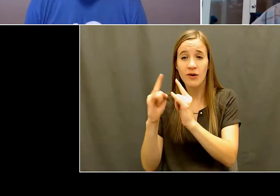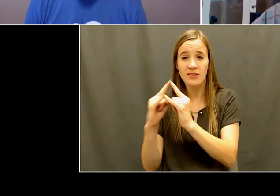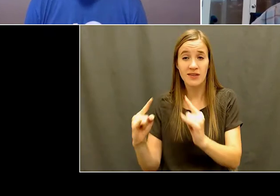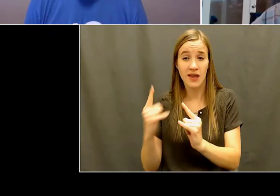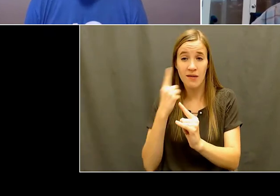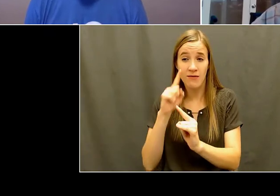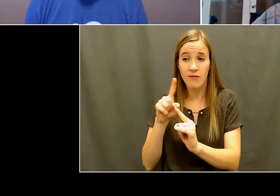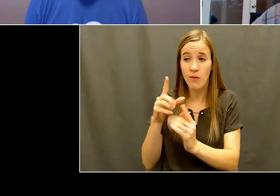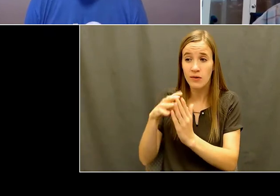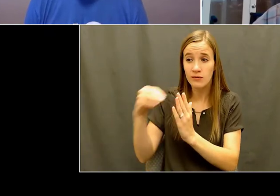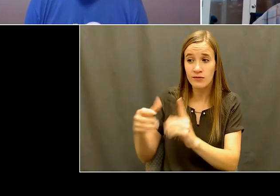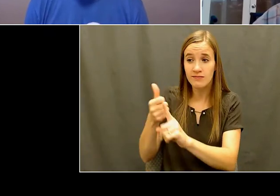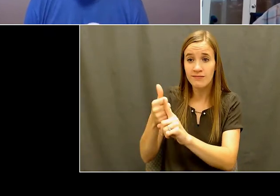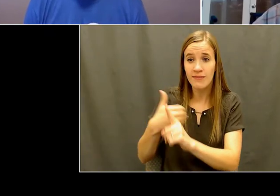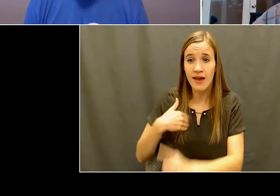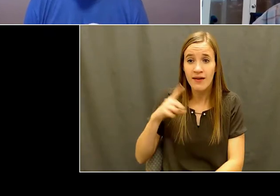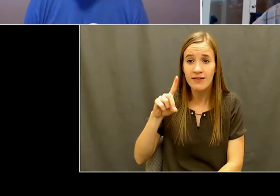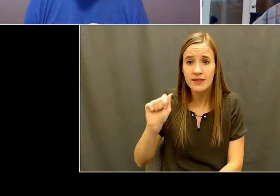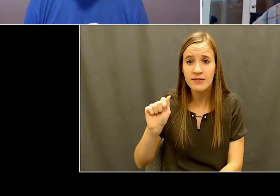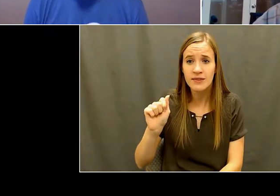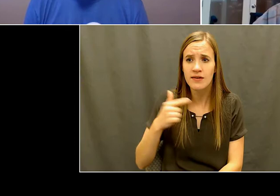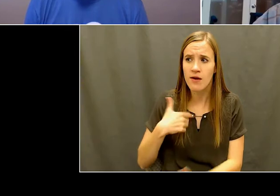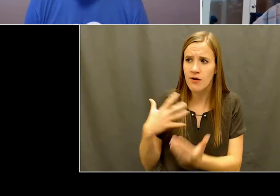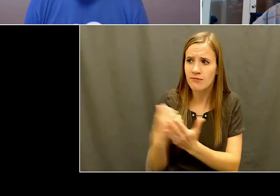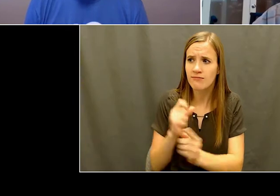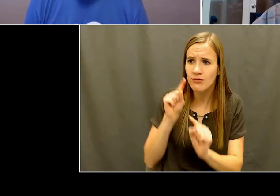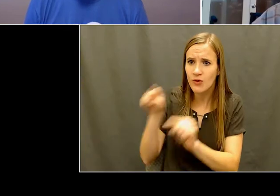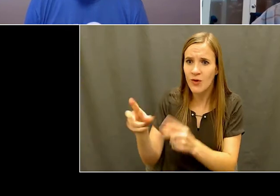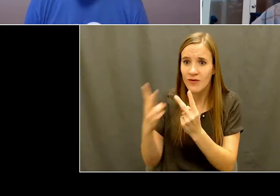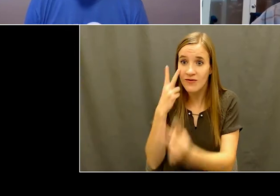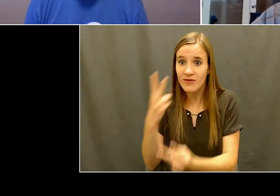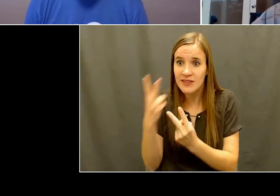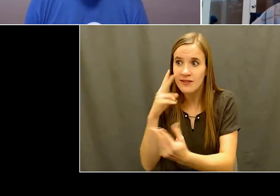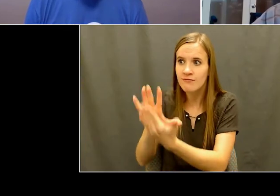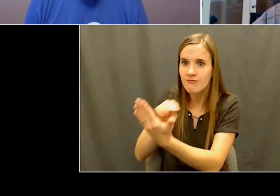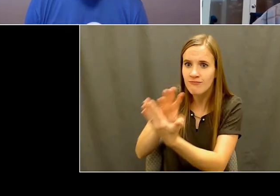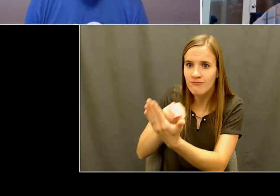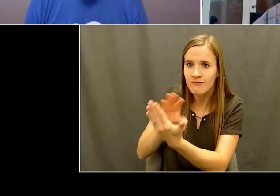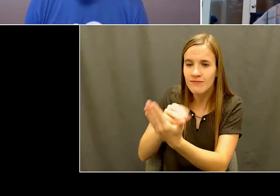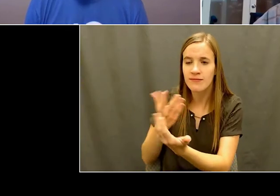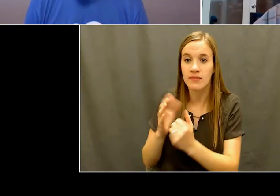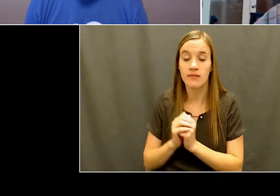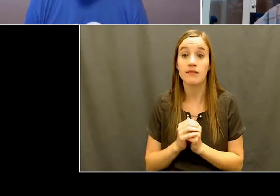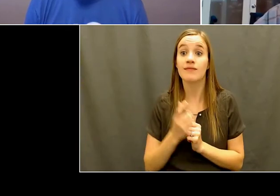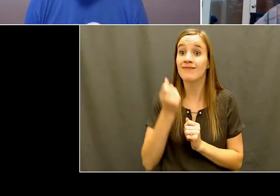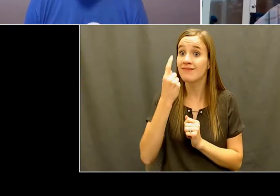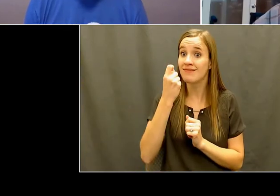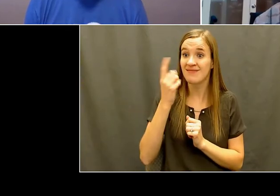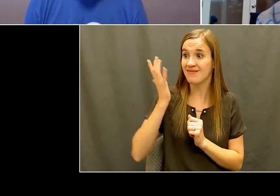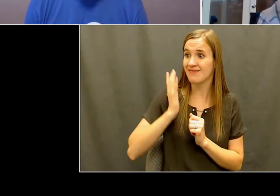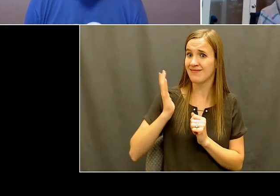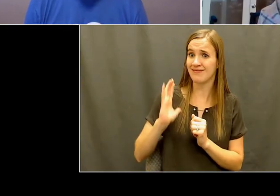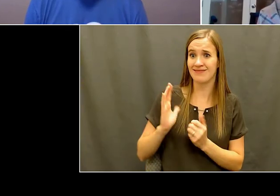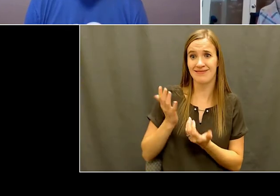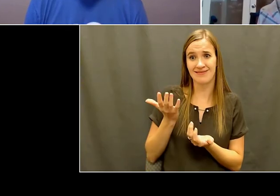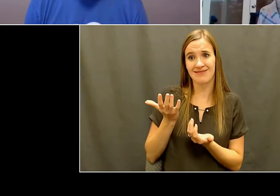somewhere where I could go visit it and see what it was all about. So the only the only camps going back then was